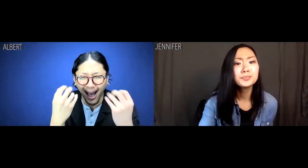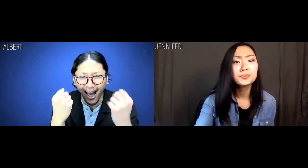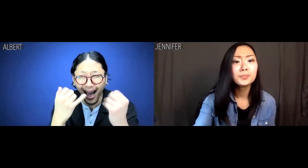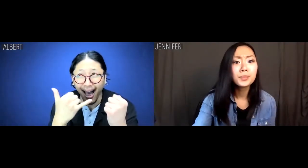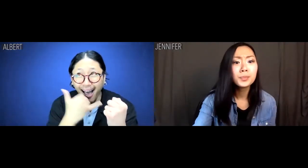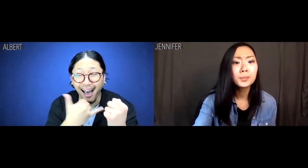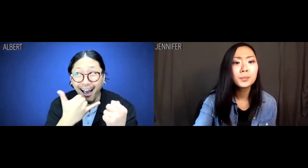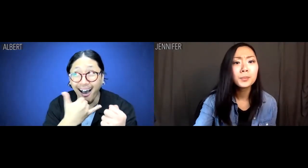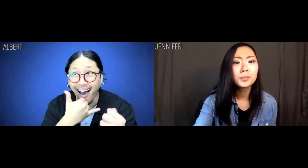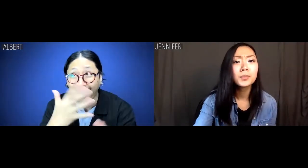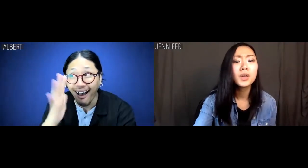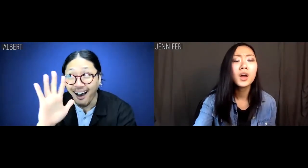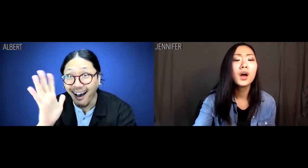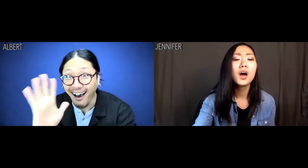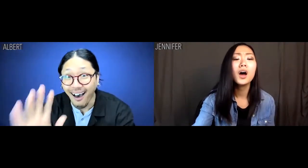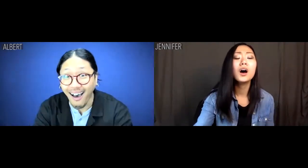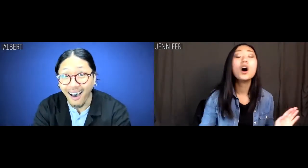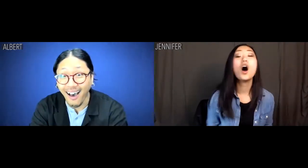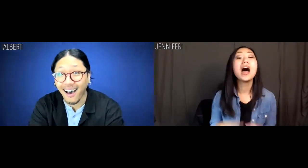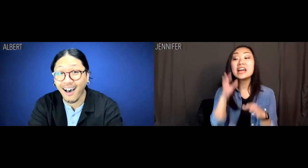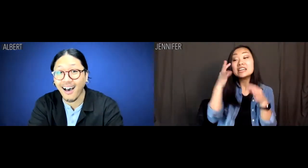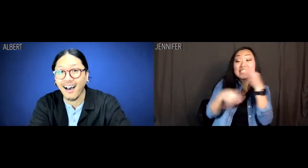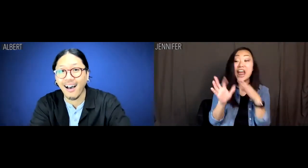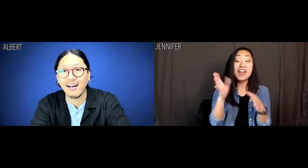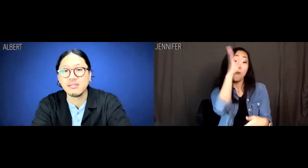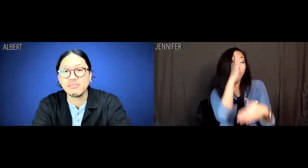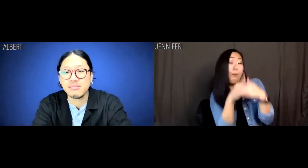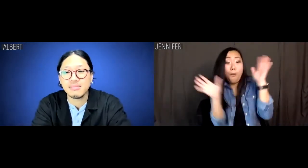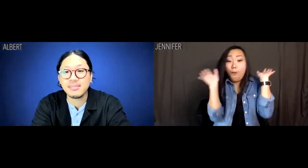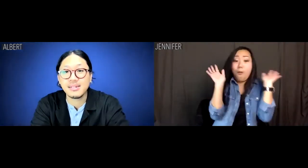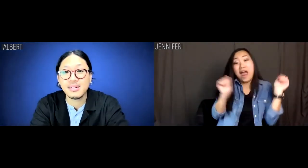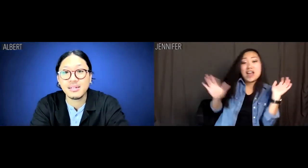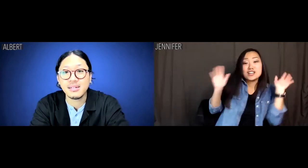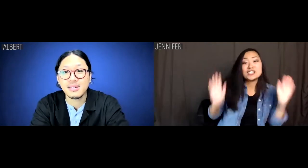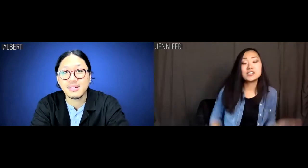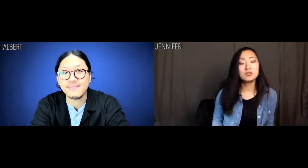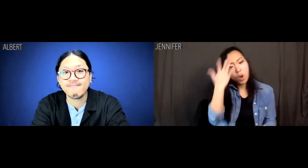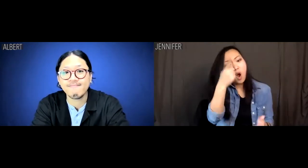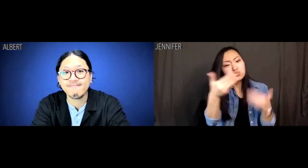Albert: You're not using that word right. Jennifer: Instead of being all humble pie Asian,